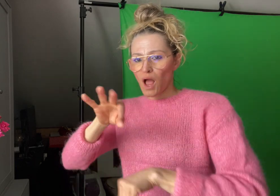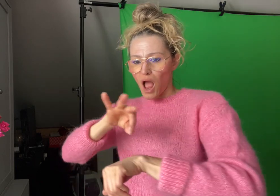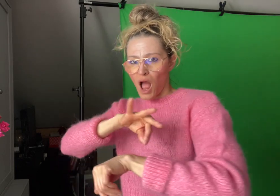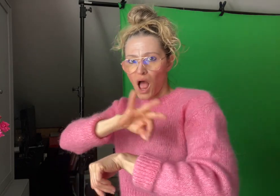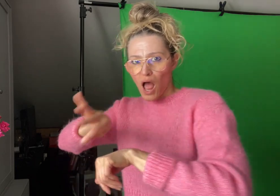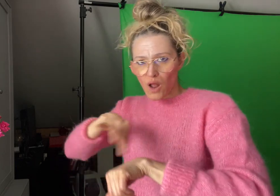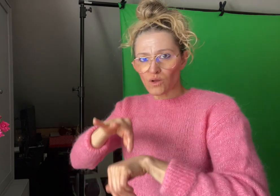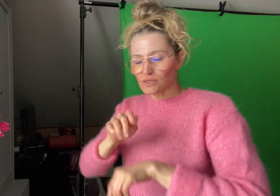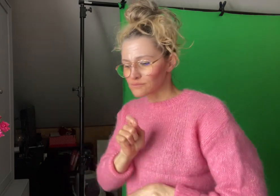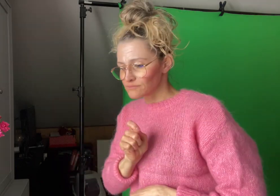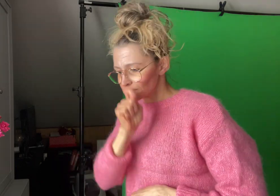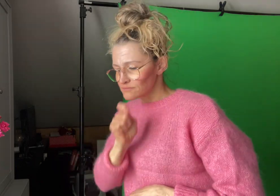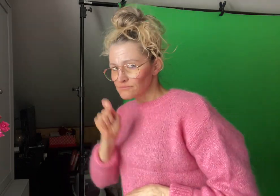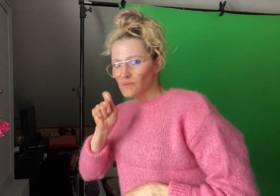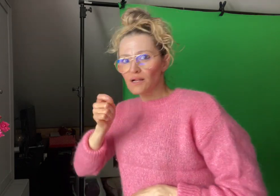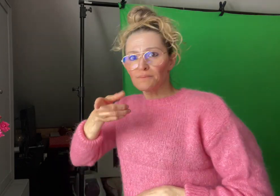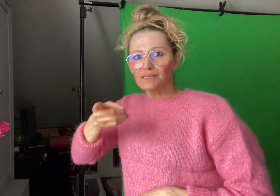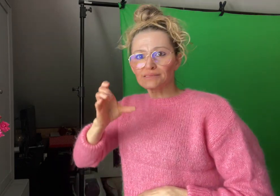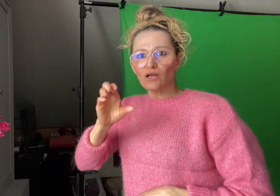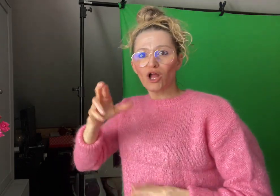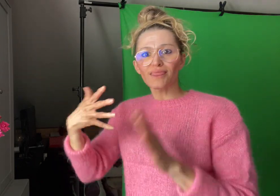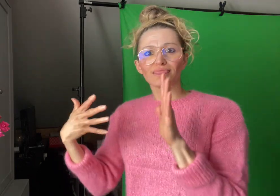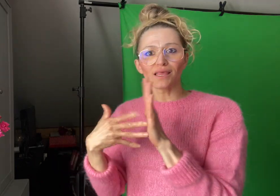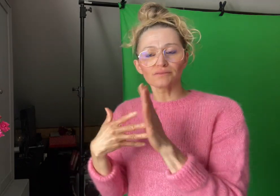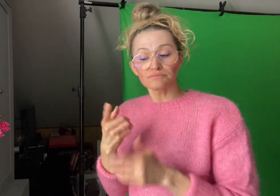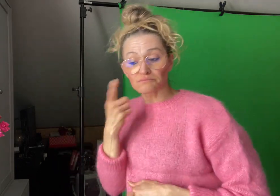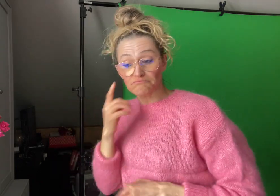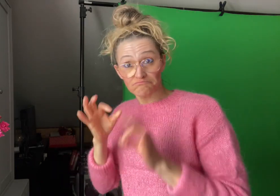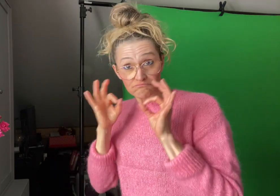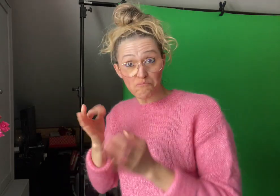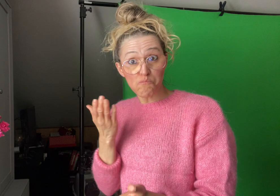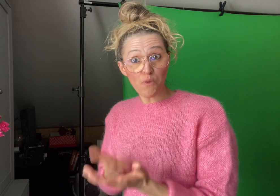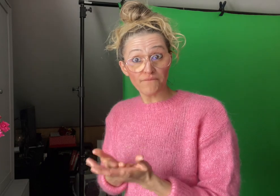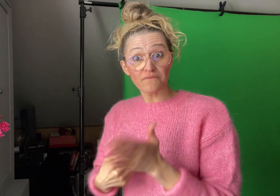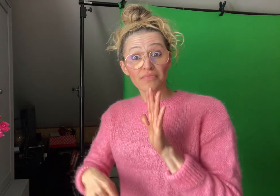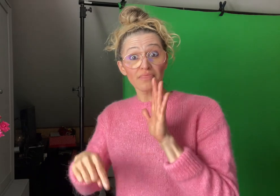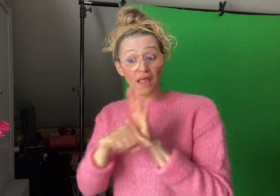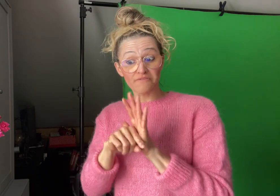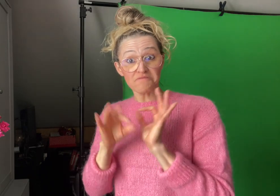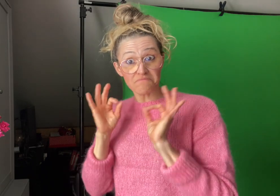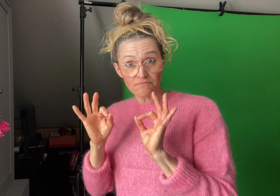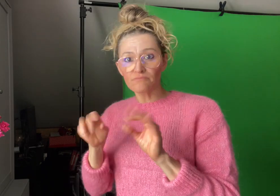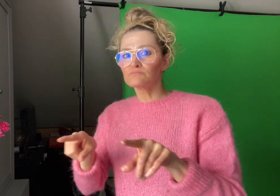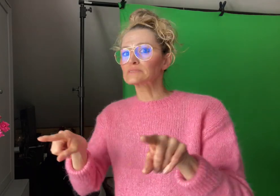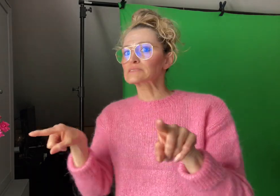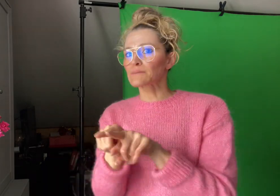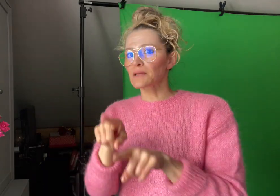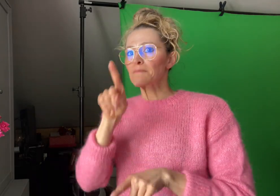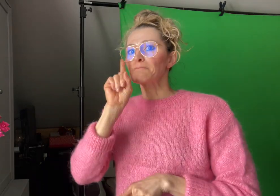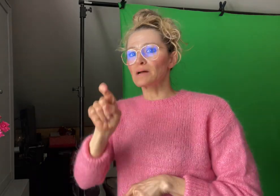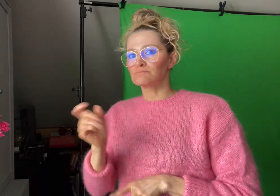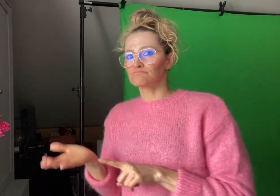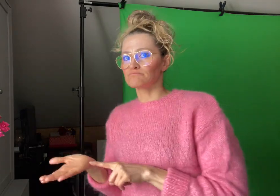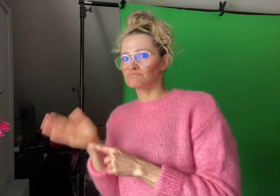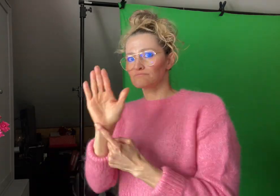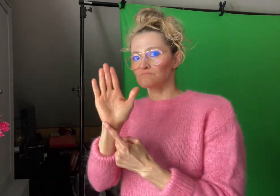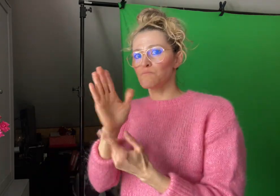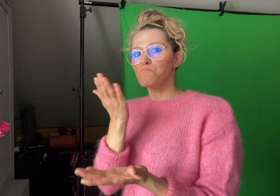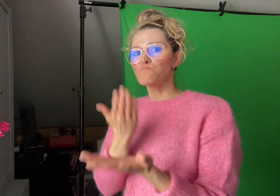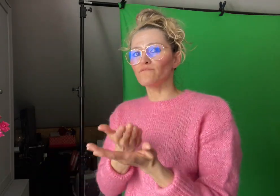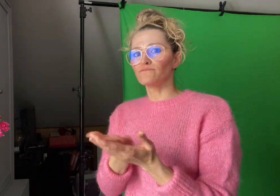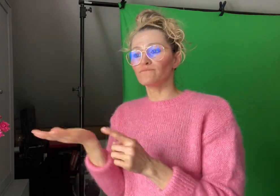to travel, together with the proof of vaccination at least 2 weeks